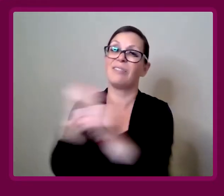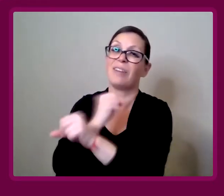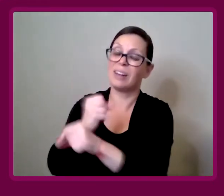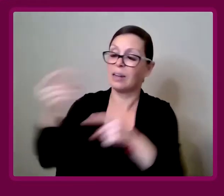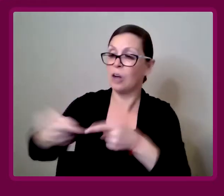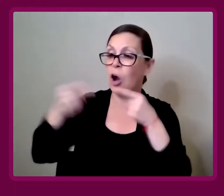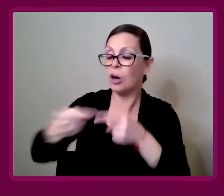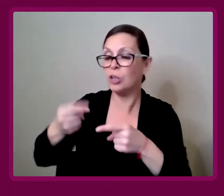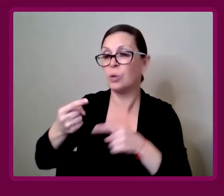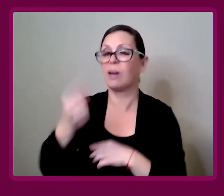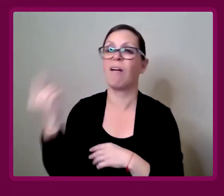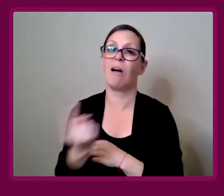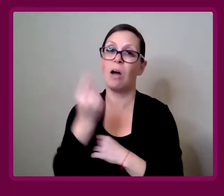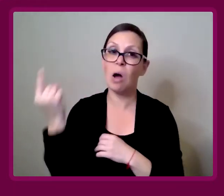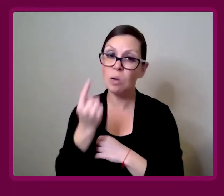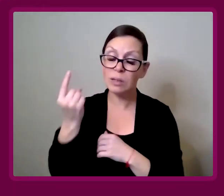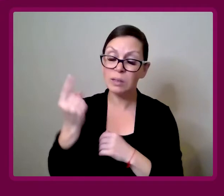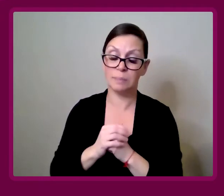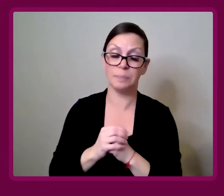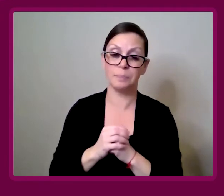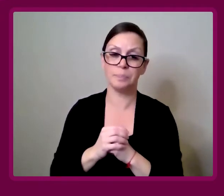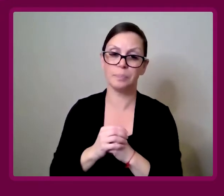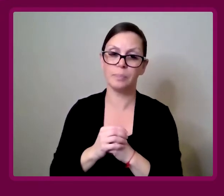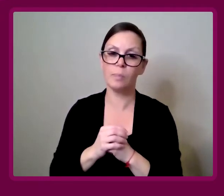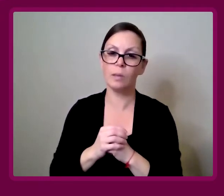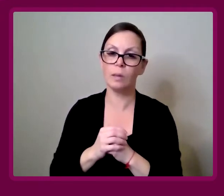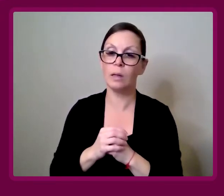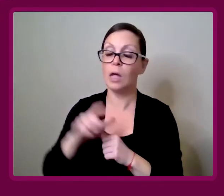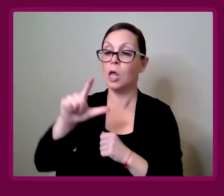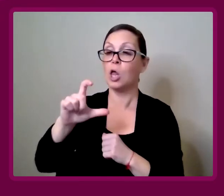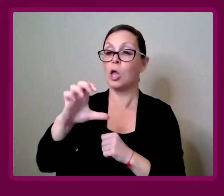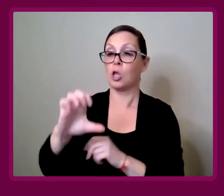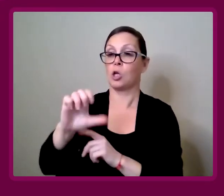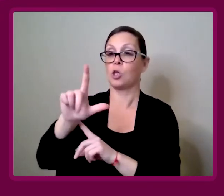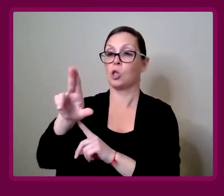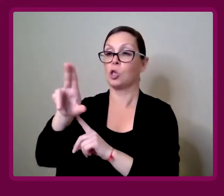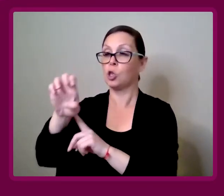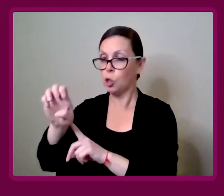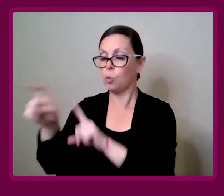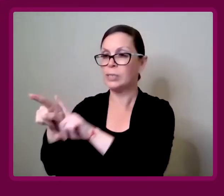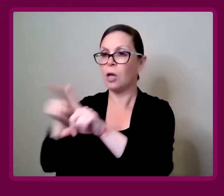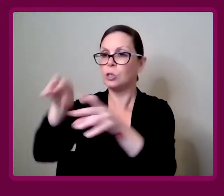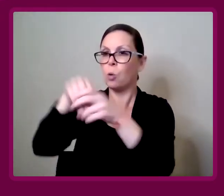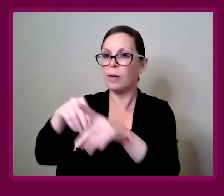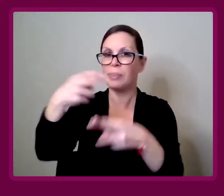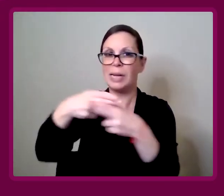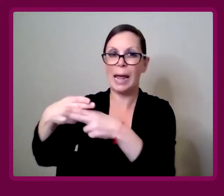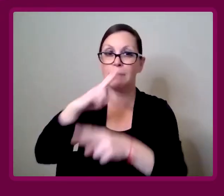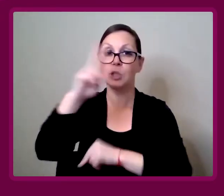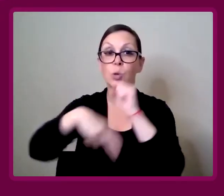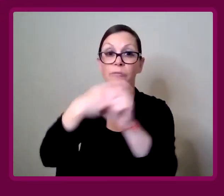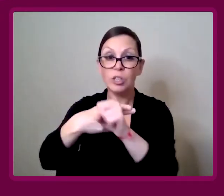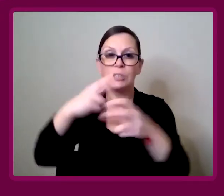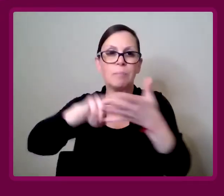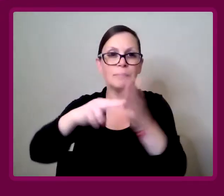Amy Francis-Smith: The clue is also in the name, universal is everyone.